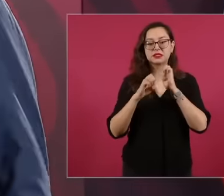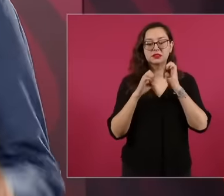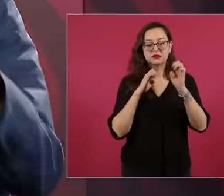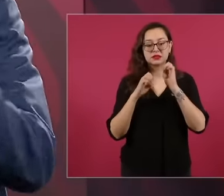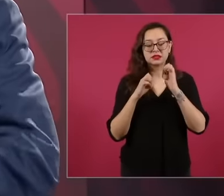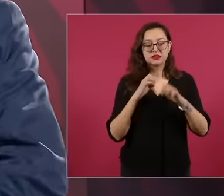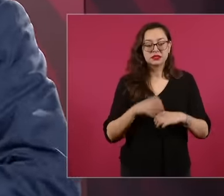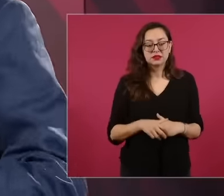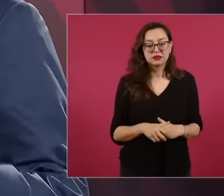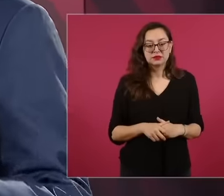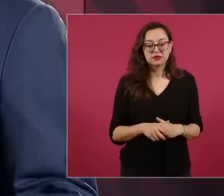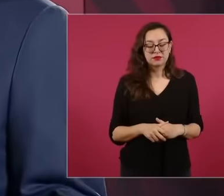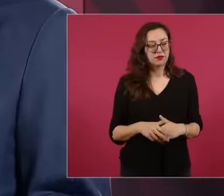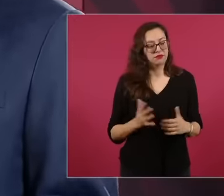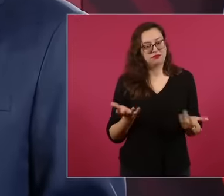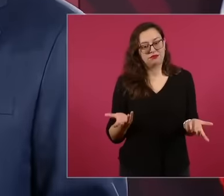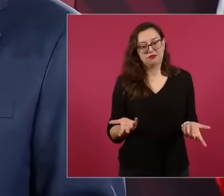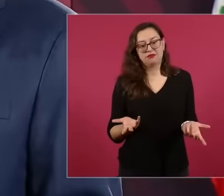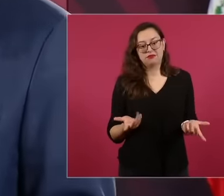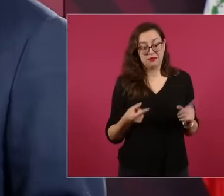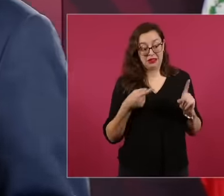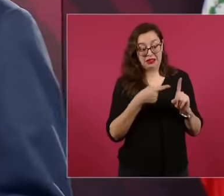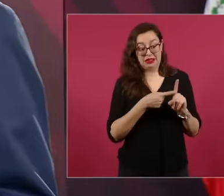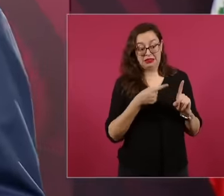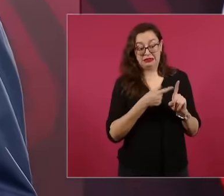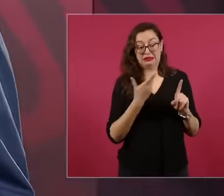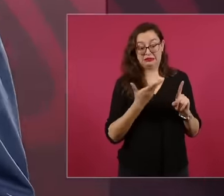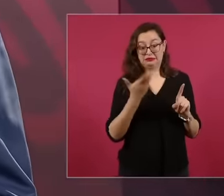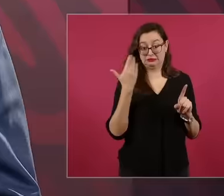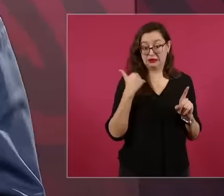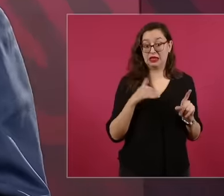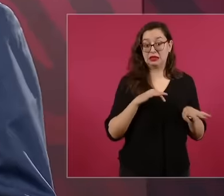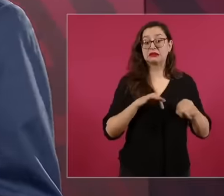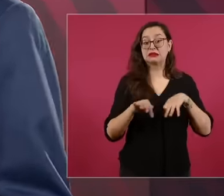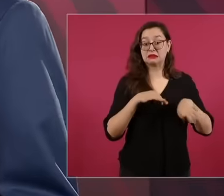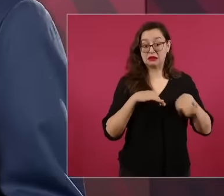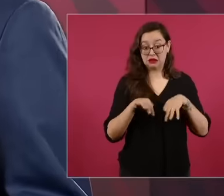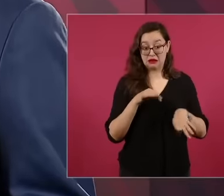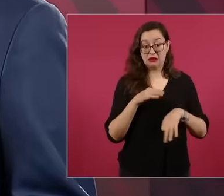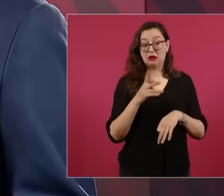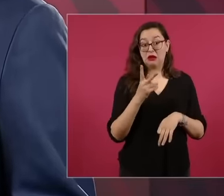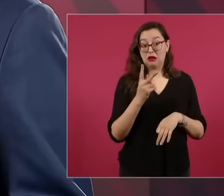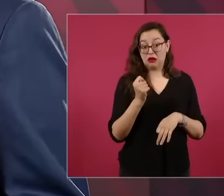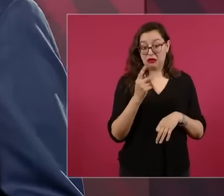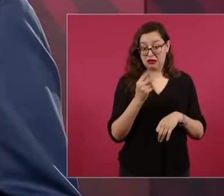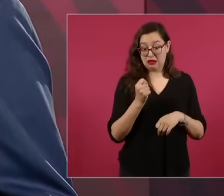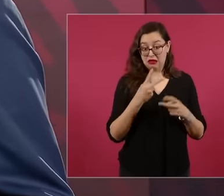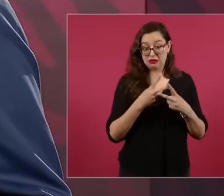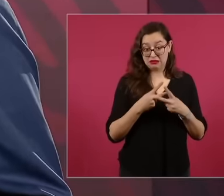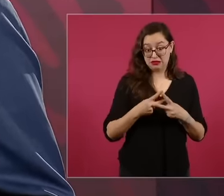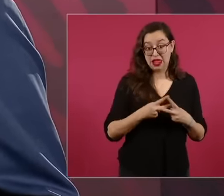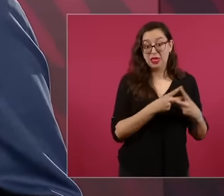was very attached to the regime